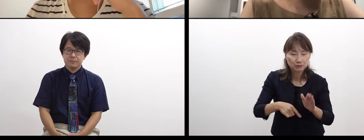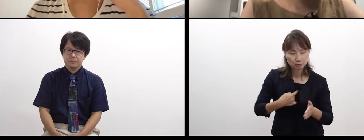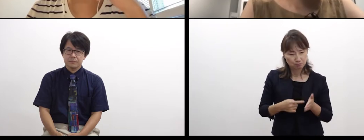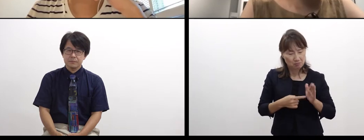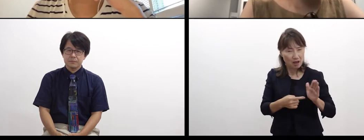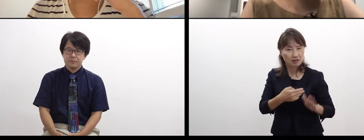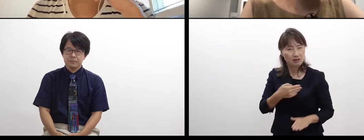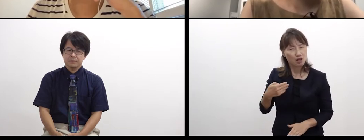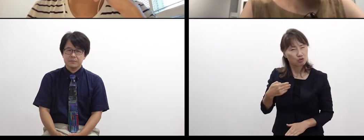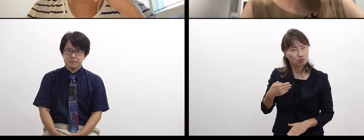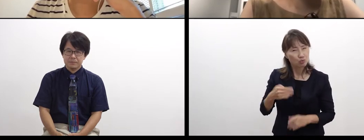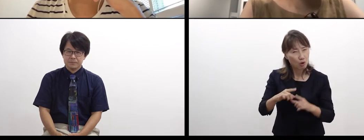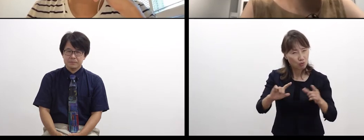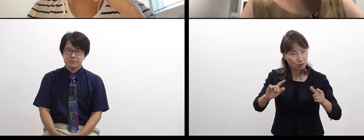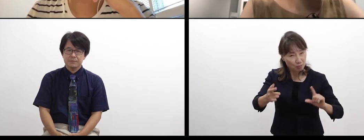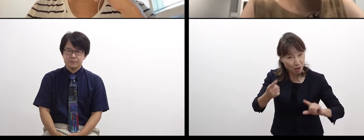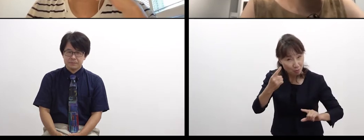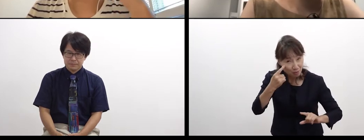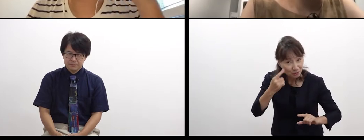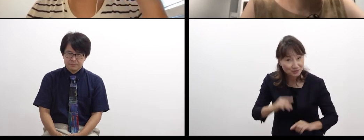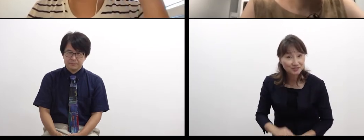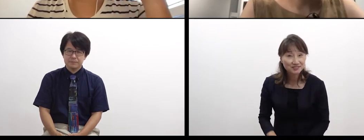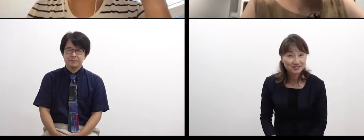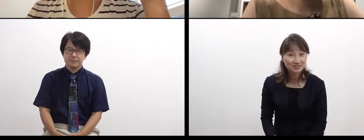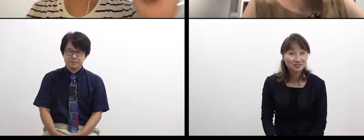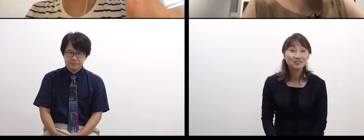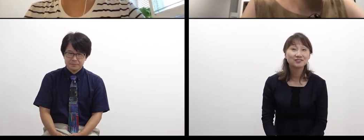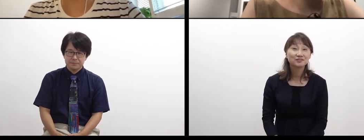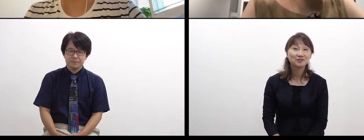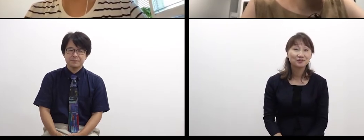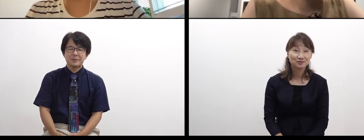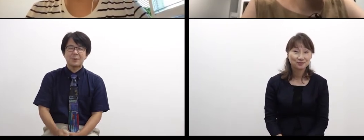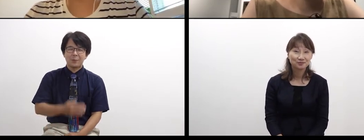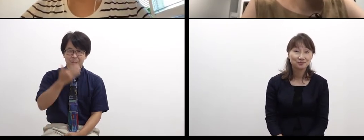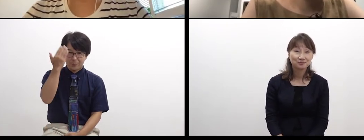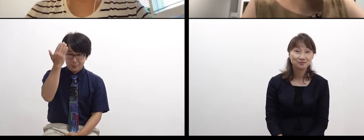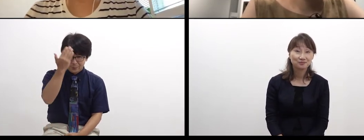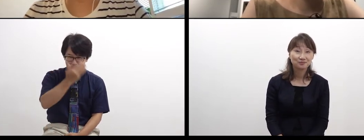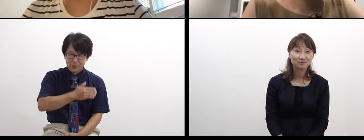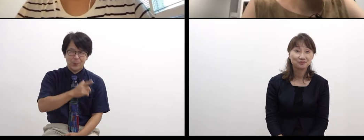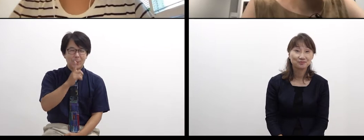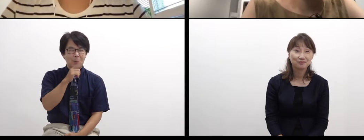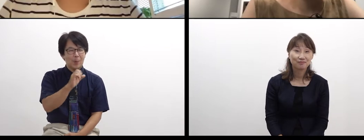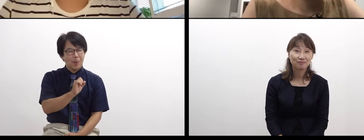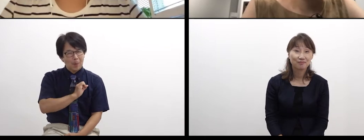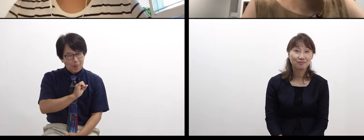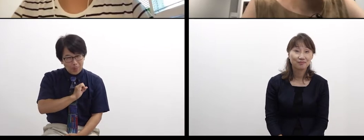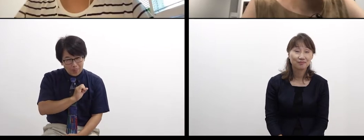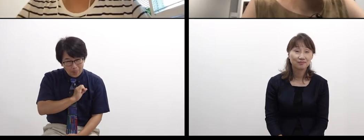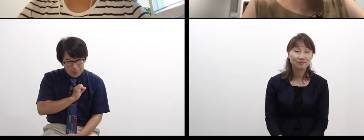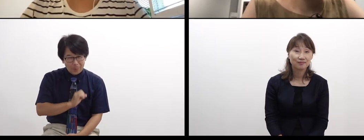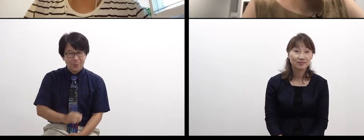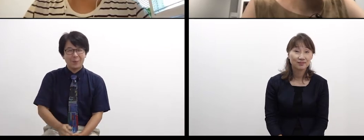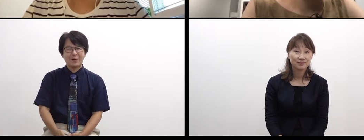probably, we feel more fun. OGAWA: I see. Interesting. Well,